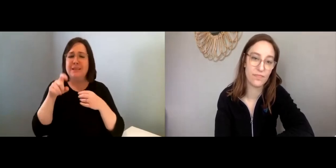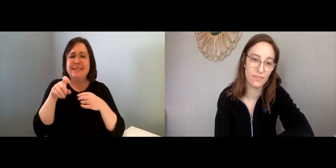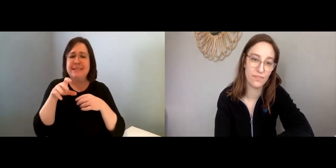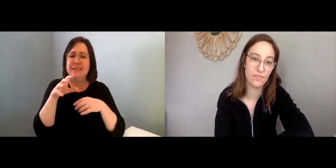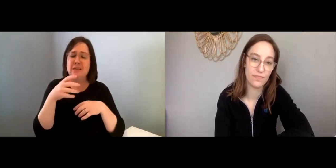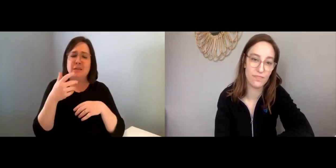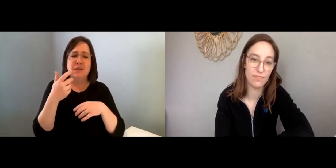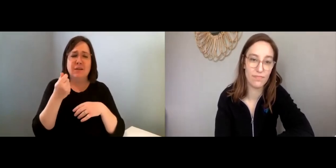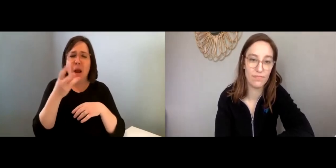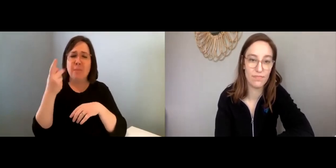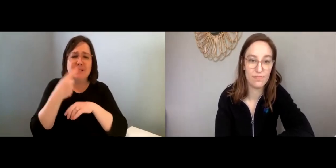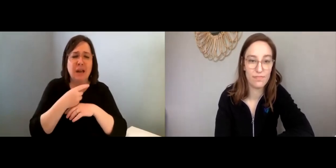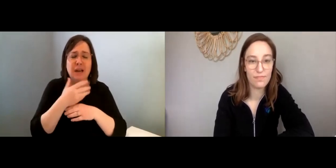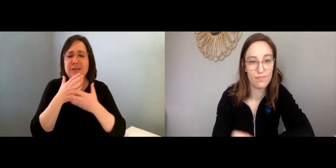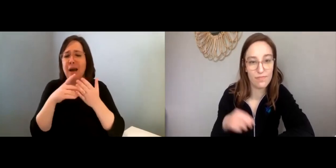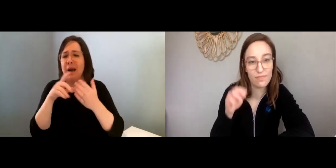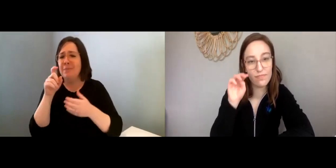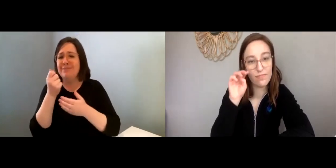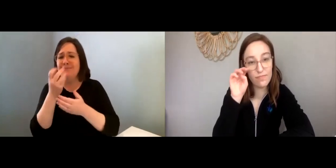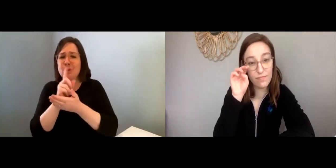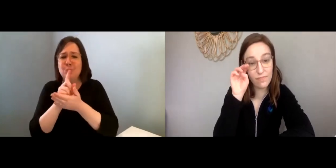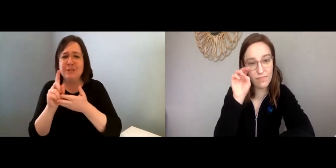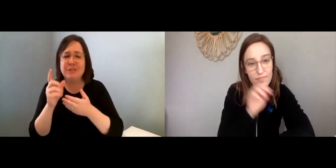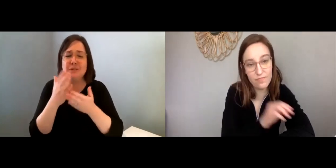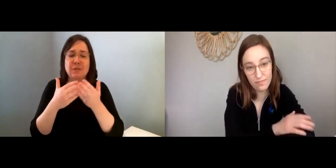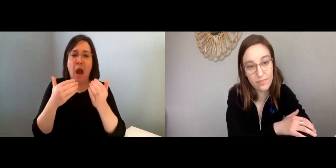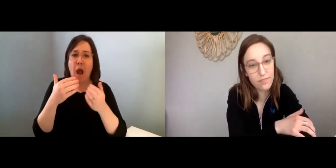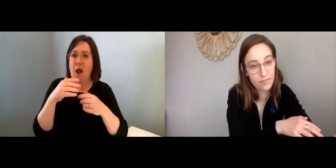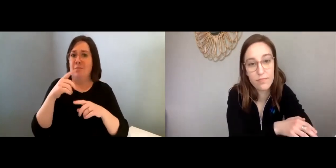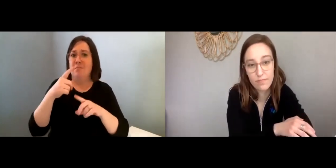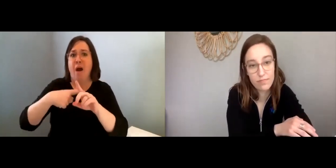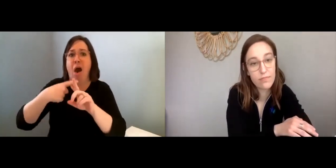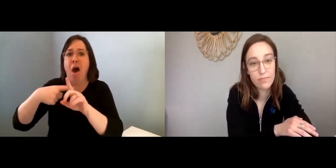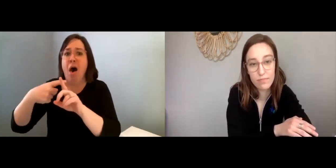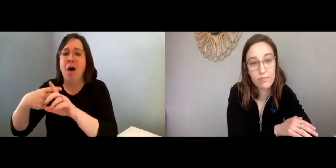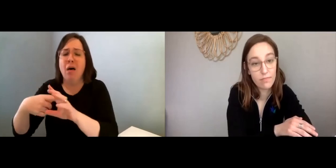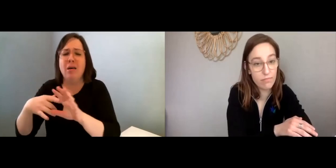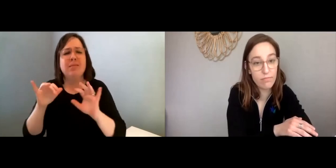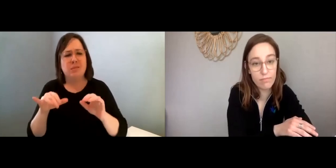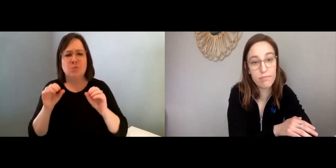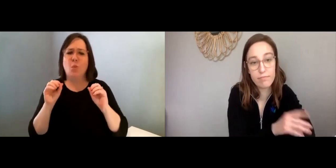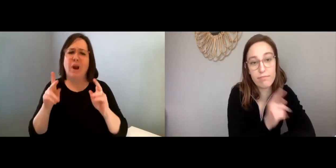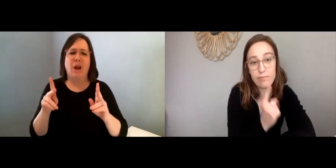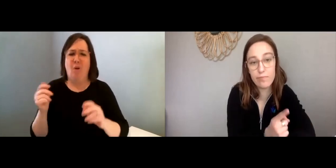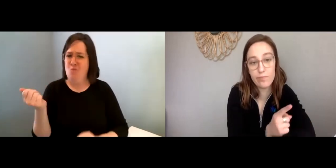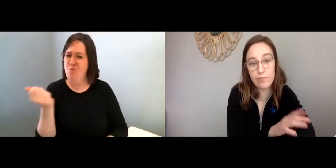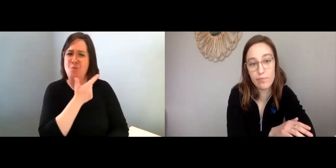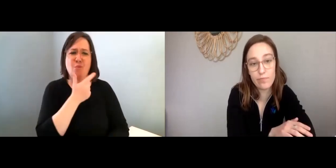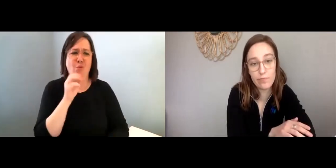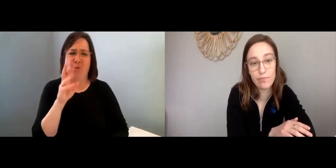Some people may need a couple of days, some may need a few weeks, some many months;